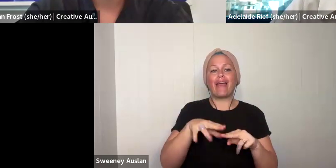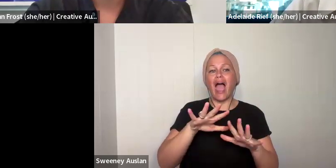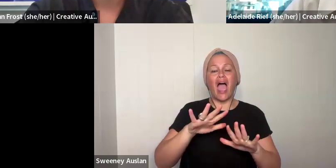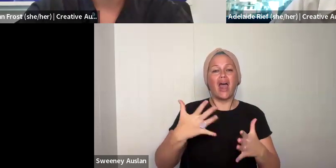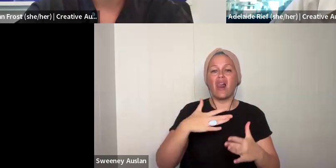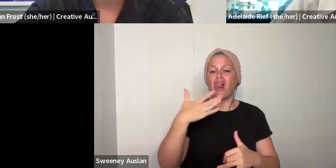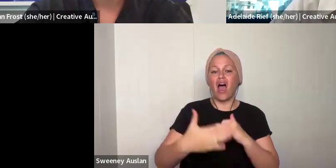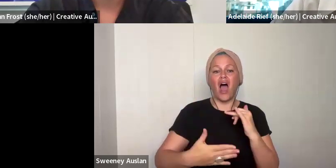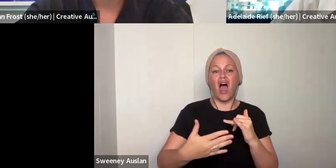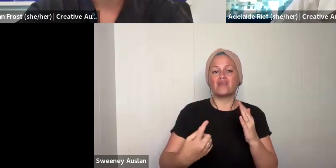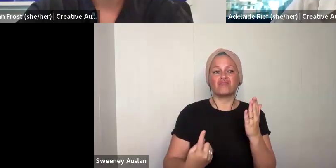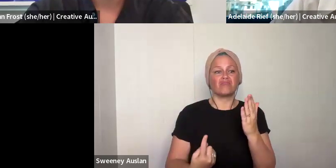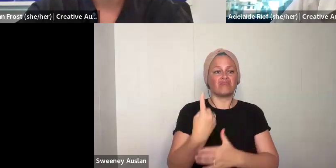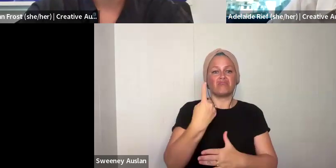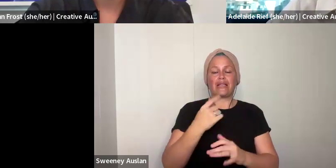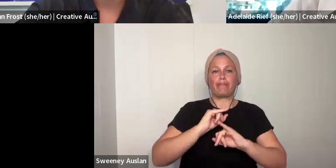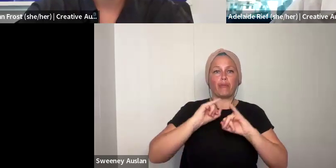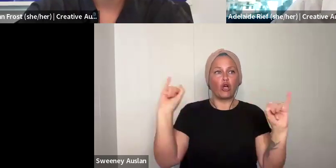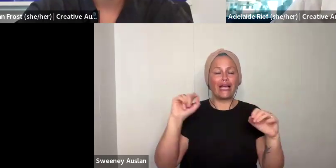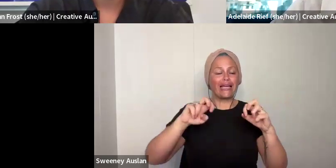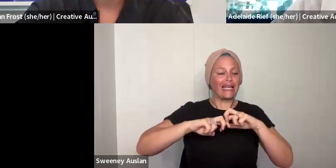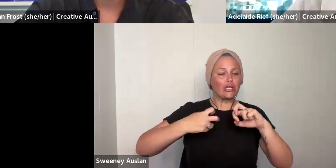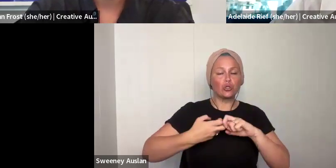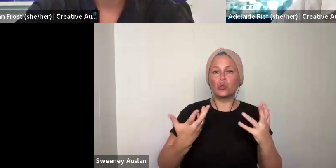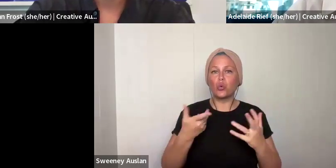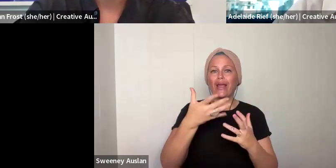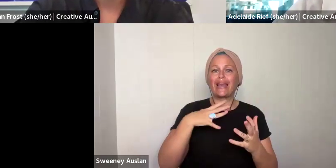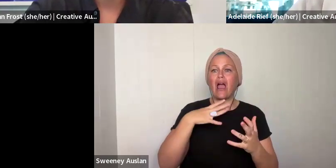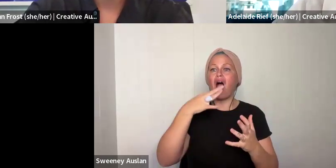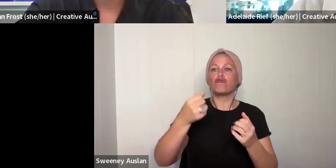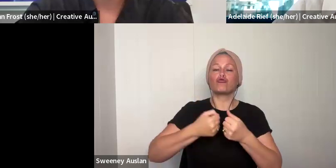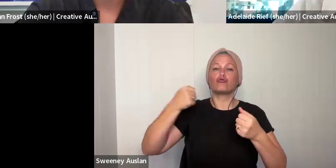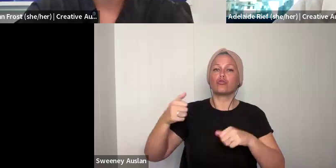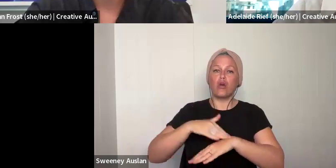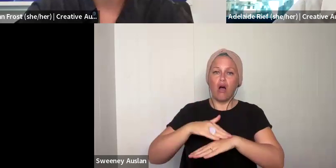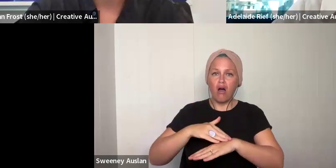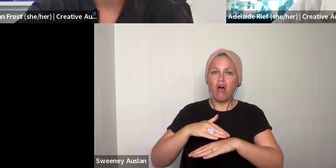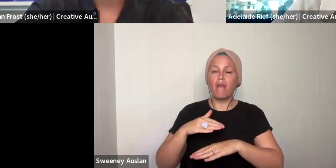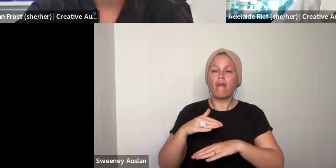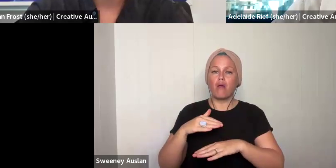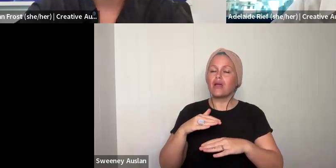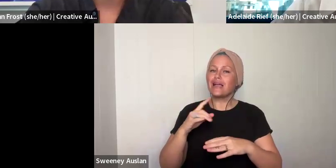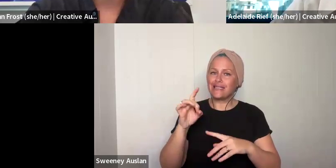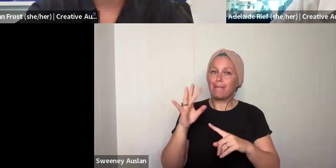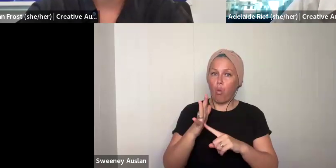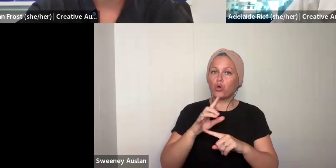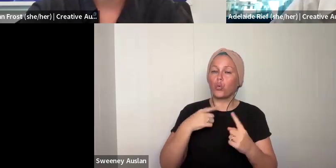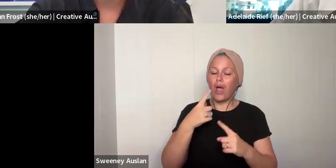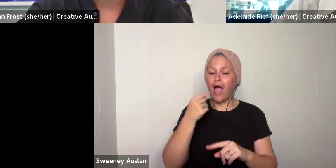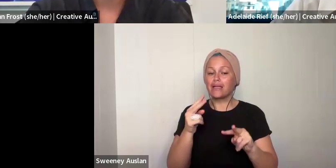application because if there are any last-minute emergency or issues and you need to request a